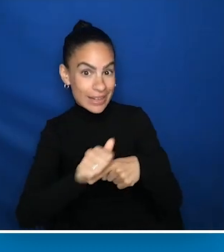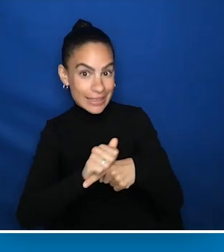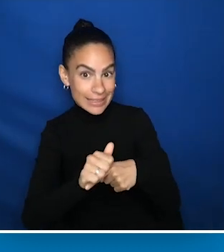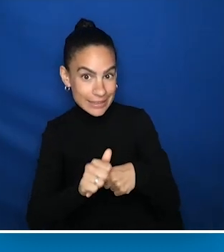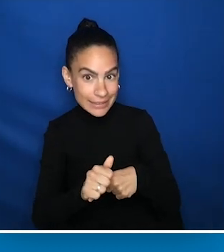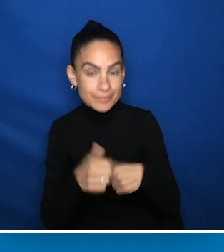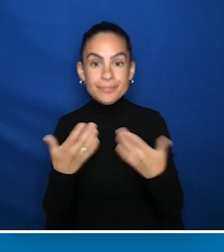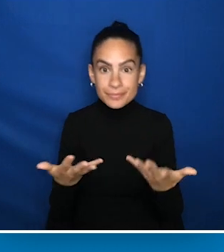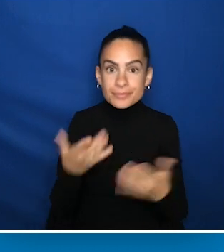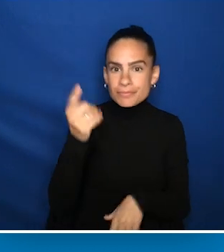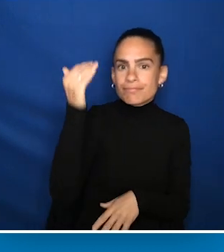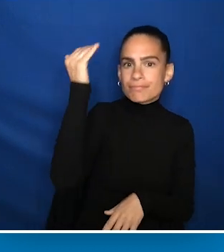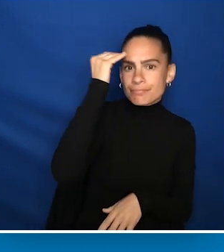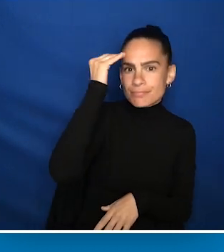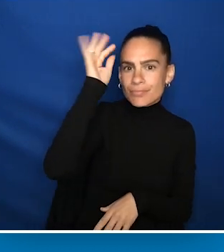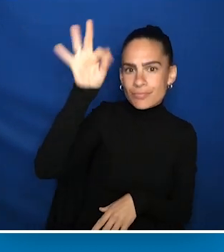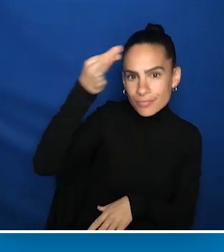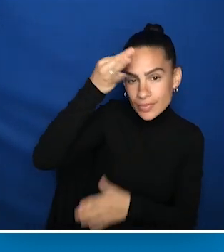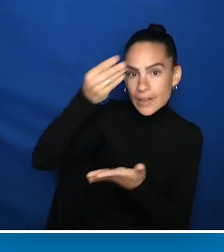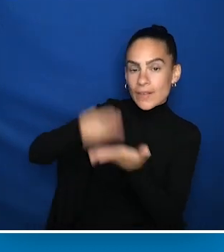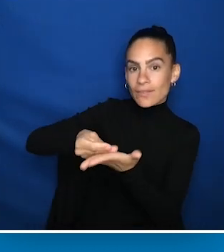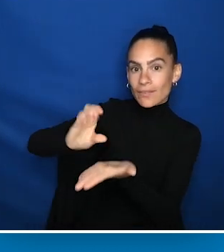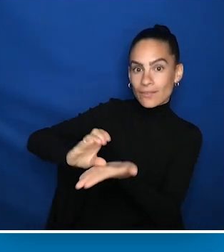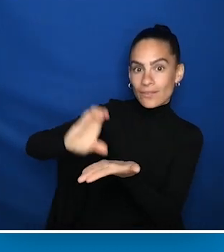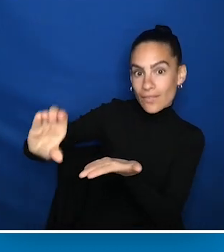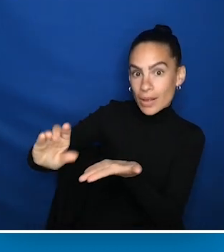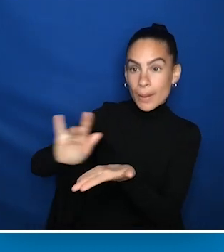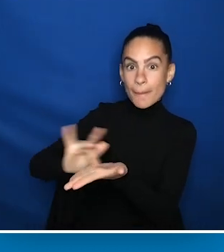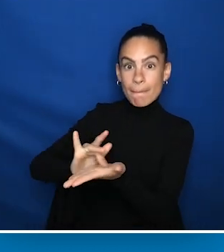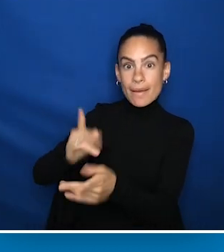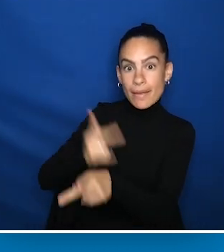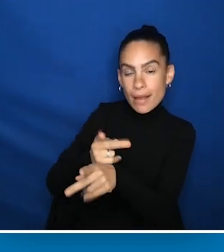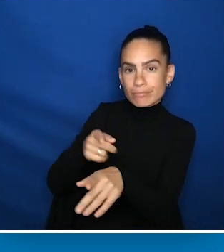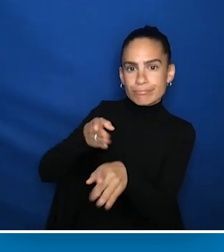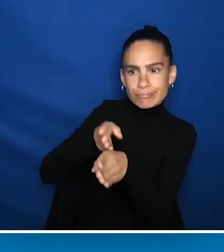As you know, federally financed medical healthcare professional and allied health professional schools,